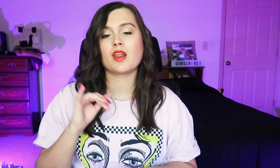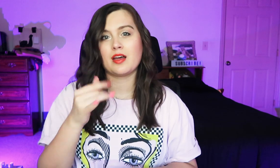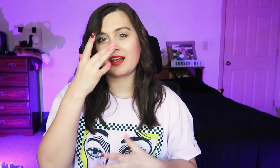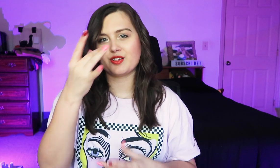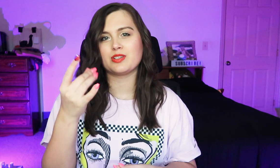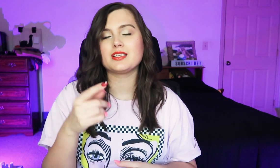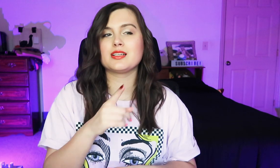So that was interesting.